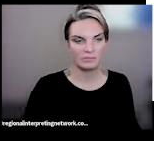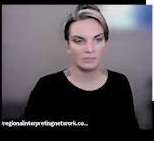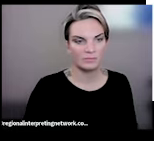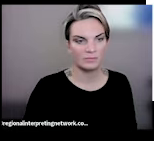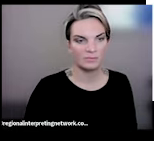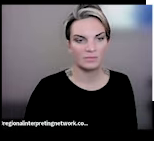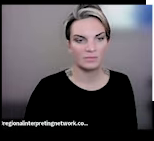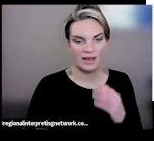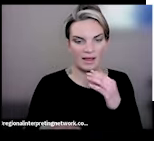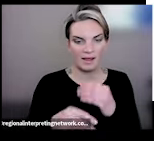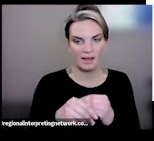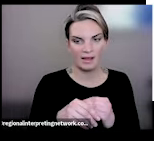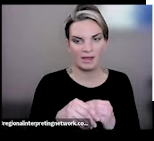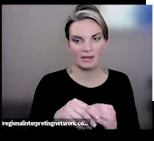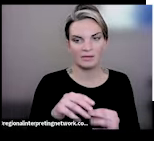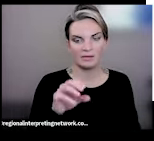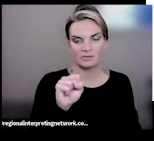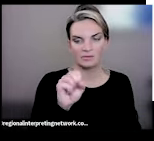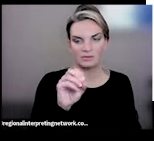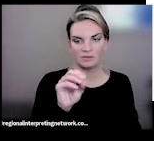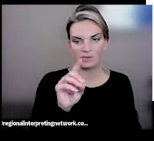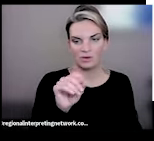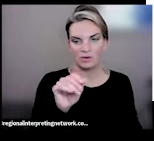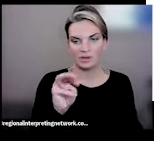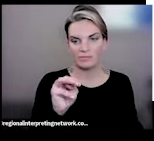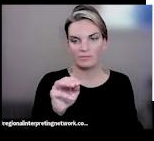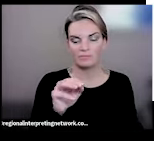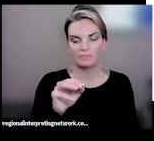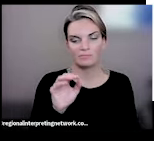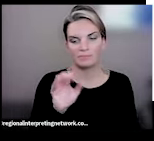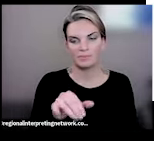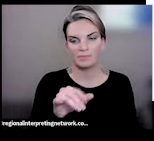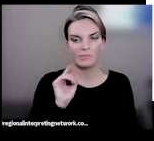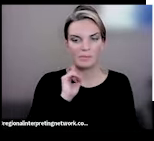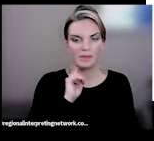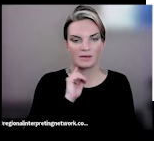love to use the, "A pickle a day." A pickle spear a day often gives a really good amount of sodium